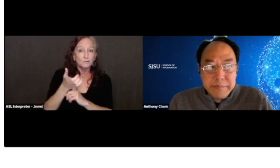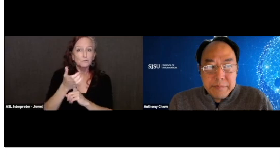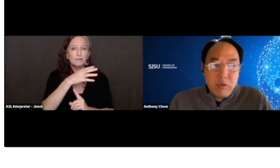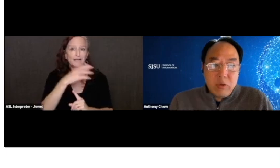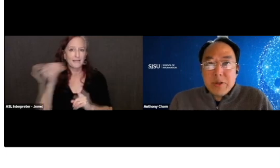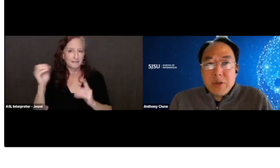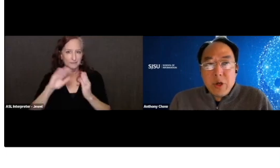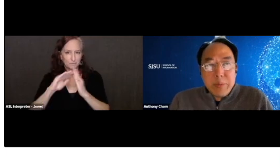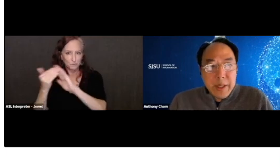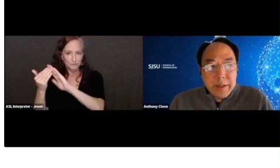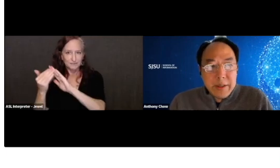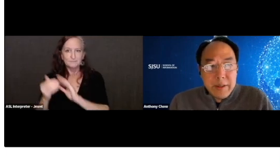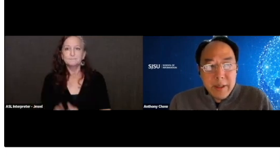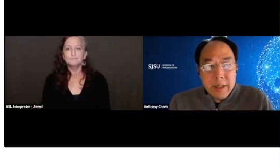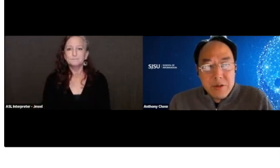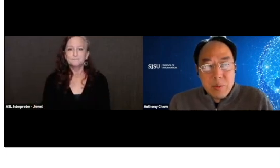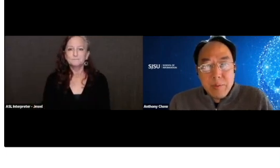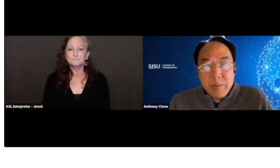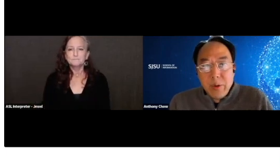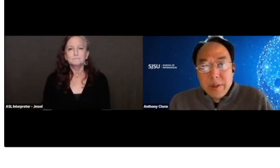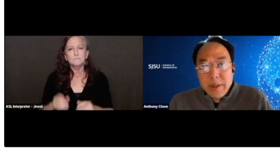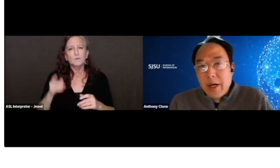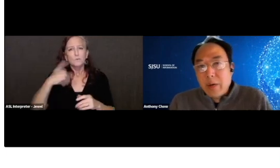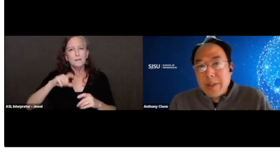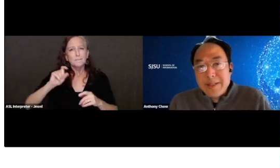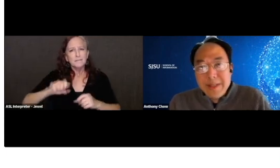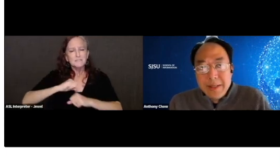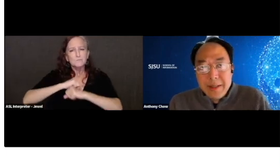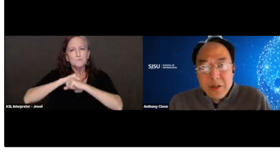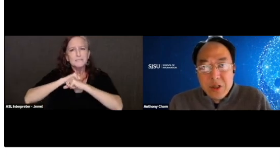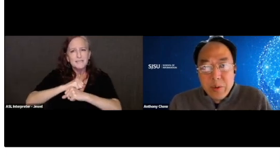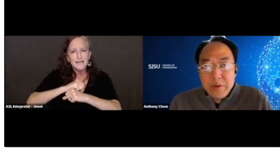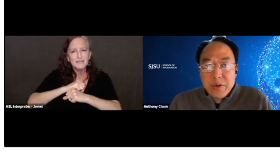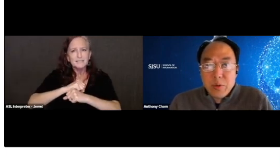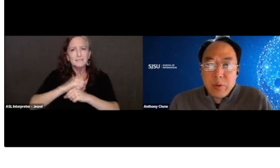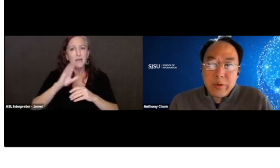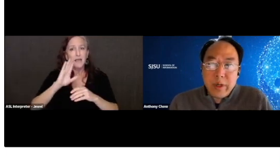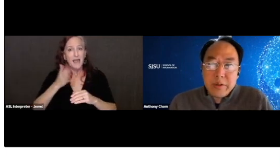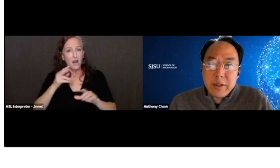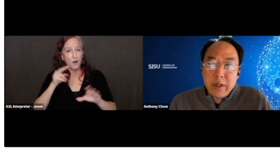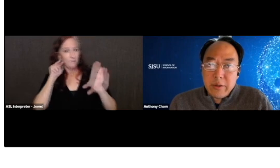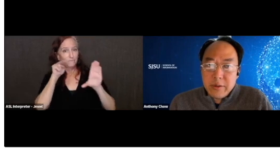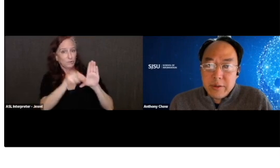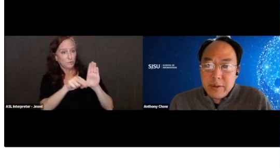We must all protect against superimposing how we see and experience the world onto others.